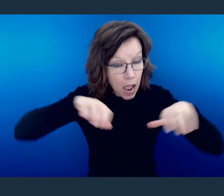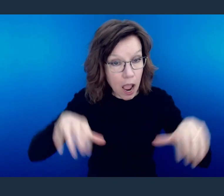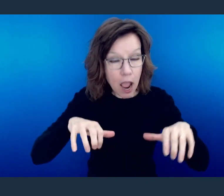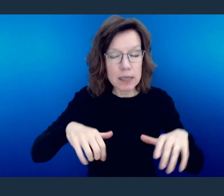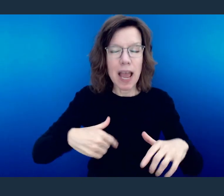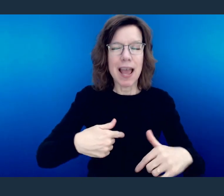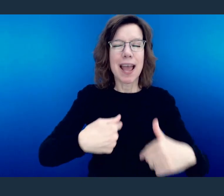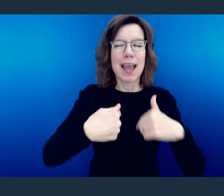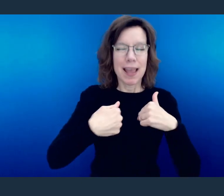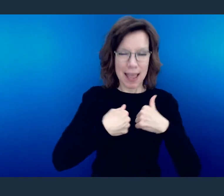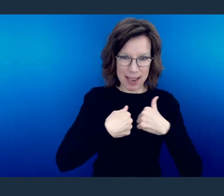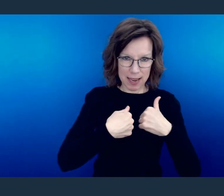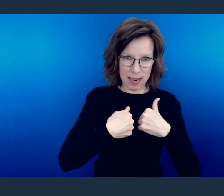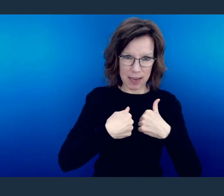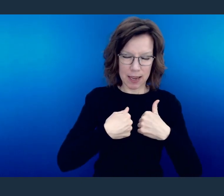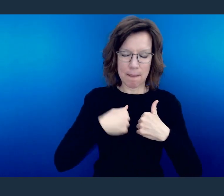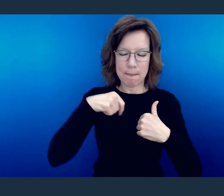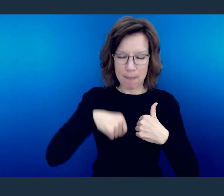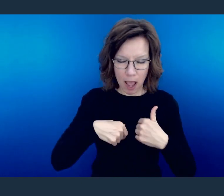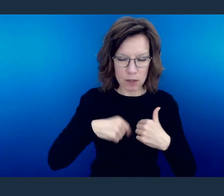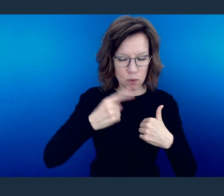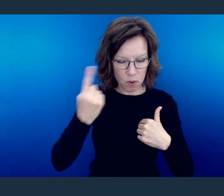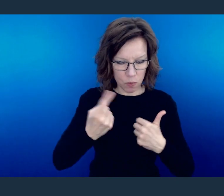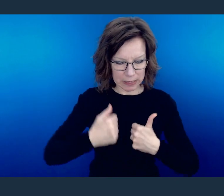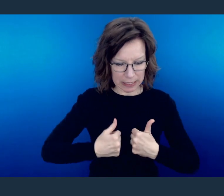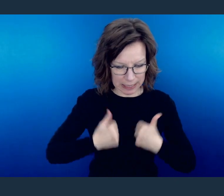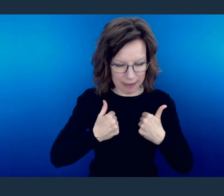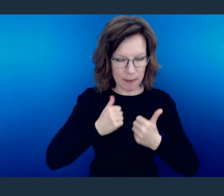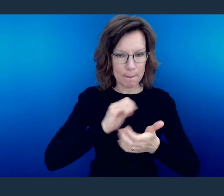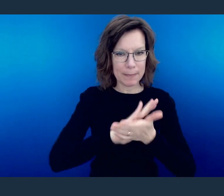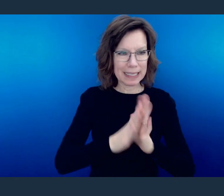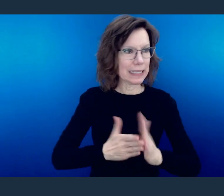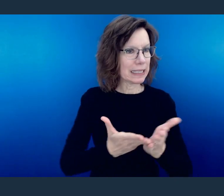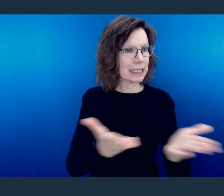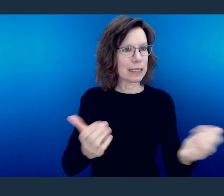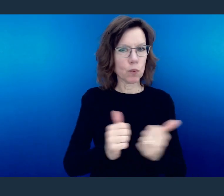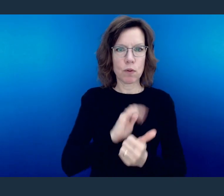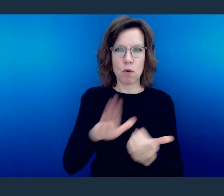hands, you live peaceably with all.